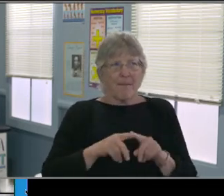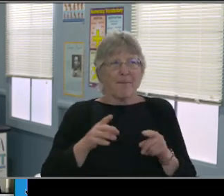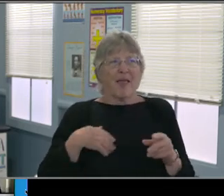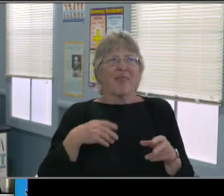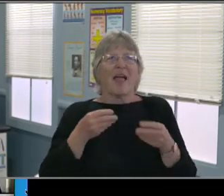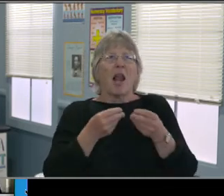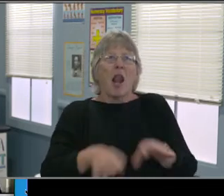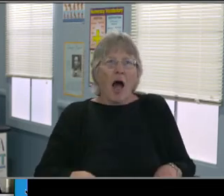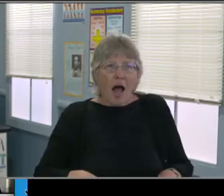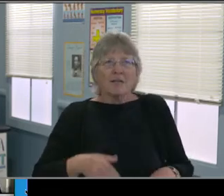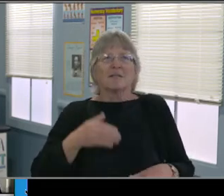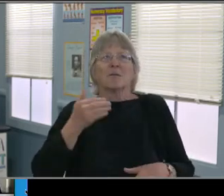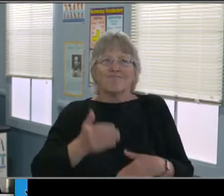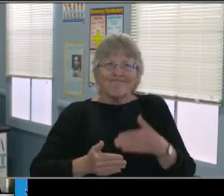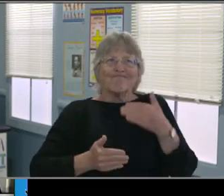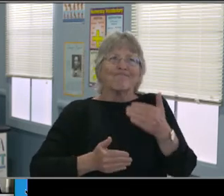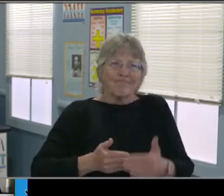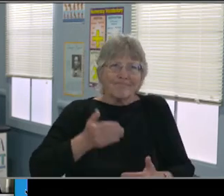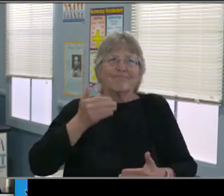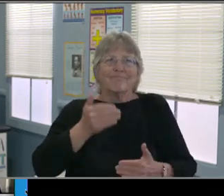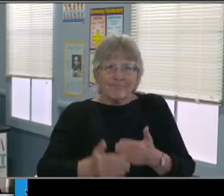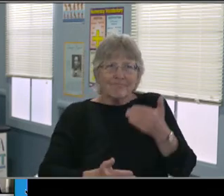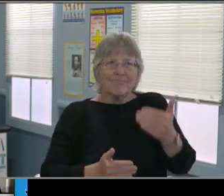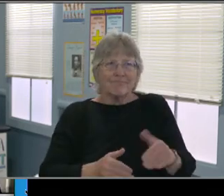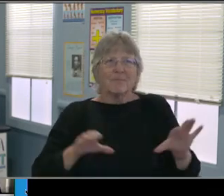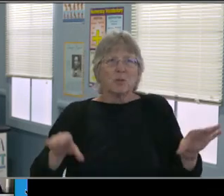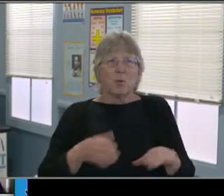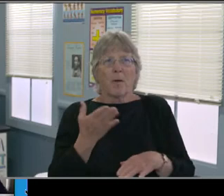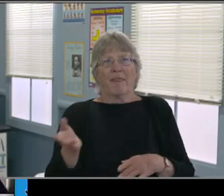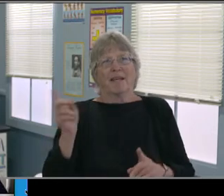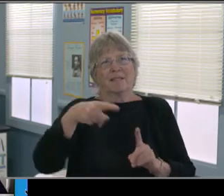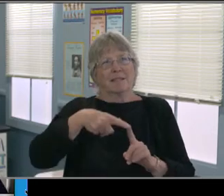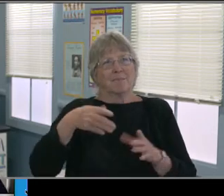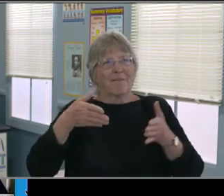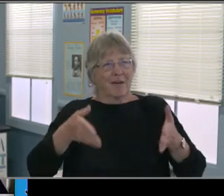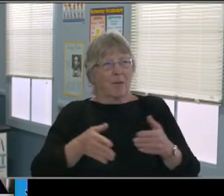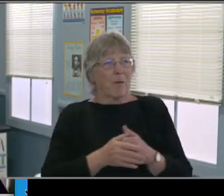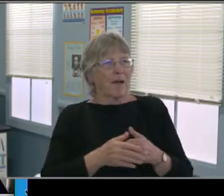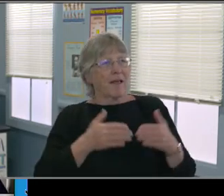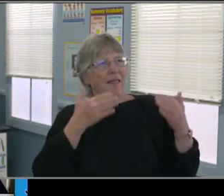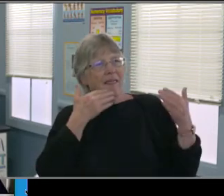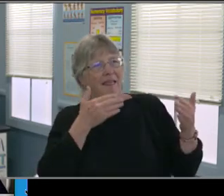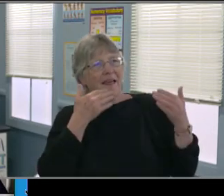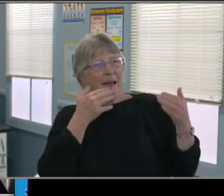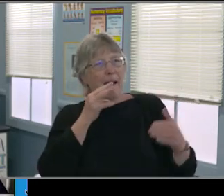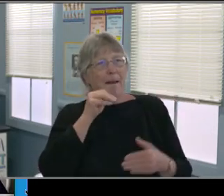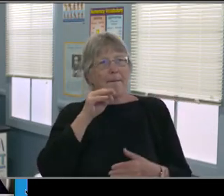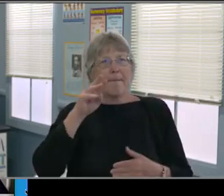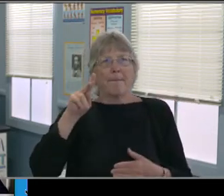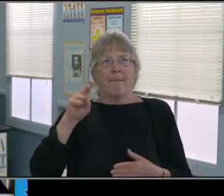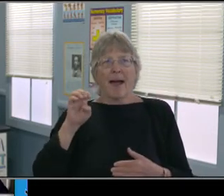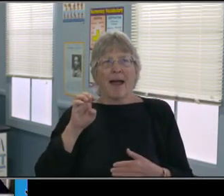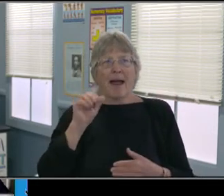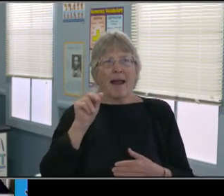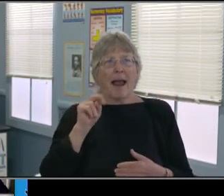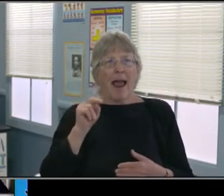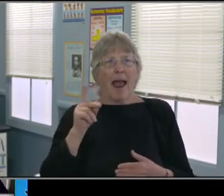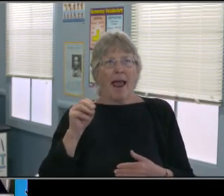I don't see any hands raised on electronically here. So I don't believe there's any questions in the chat at the moment,